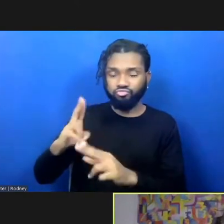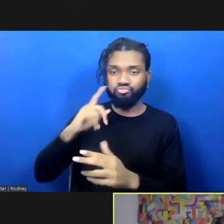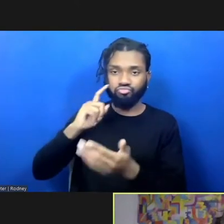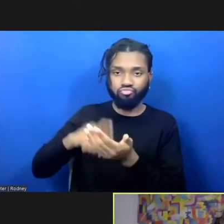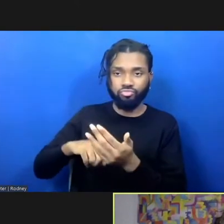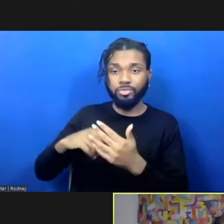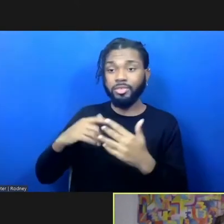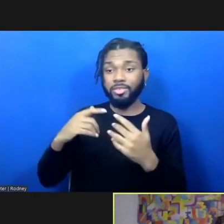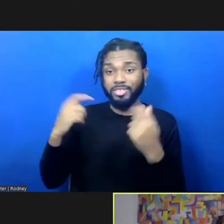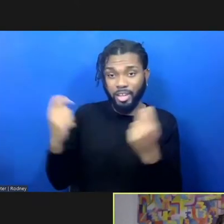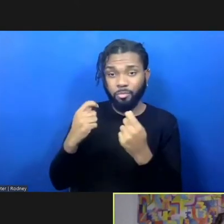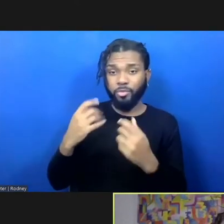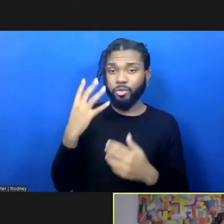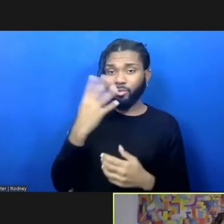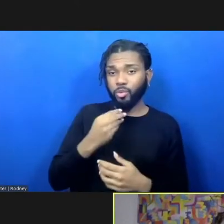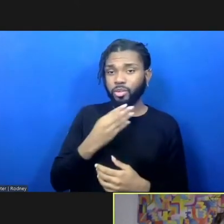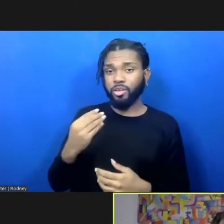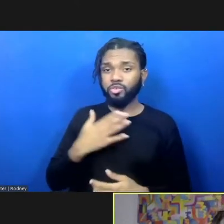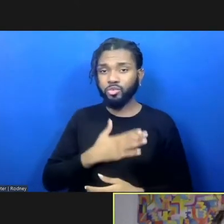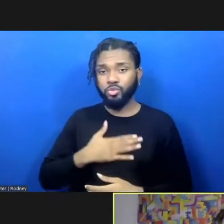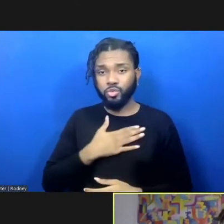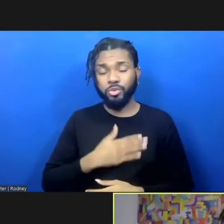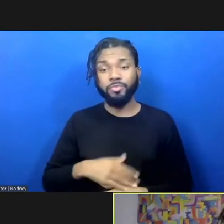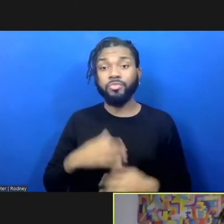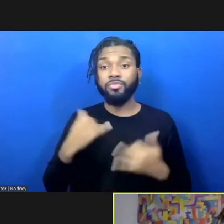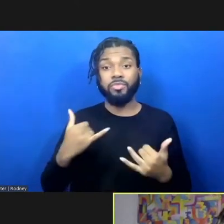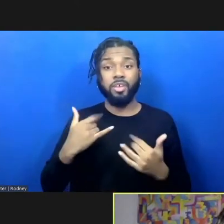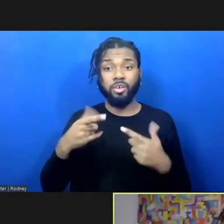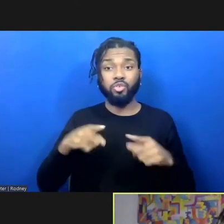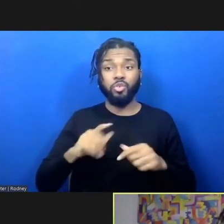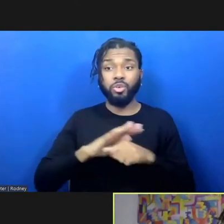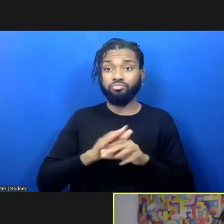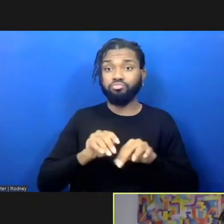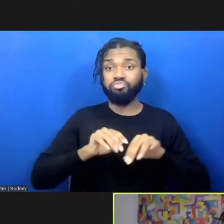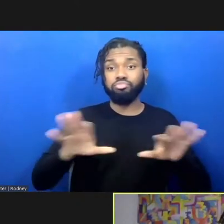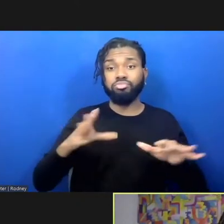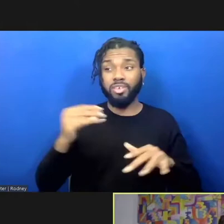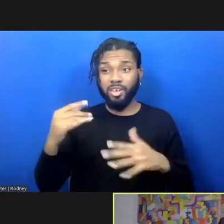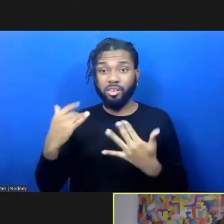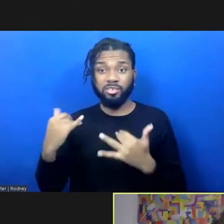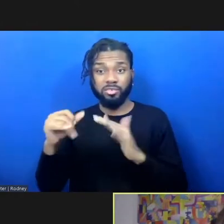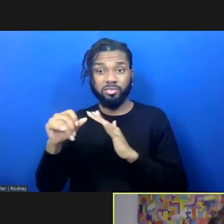And in a context where a global pandemic and a broken state have put a magnifying